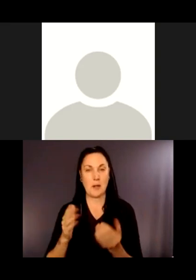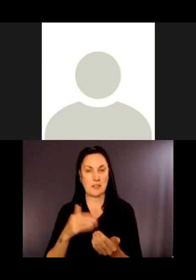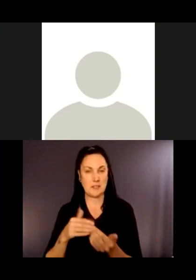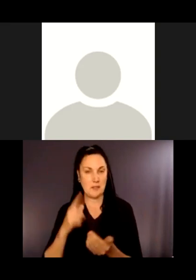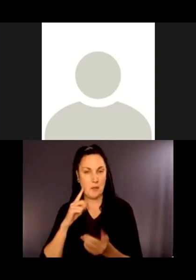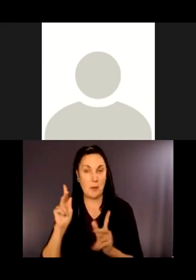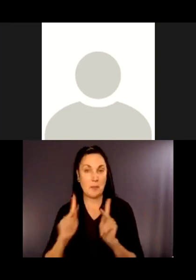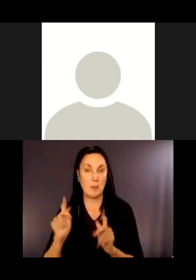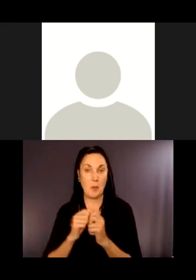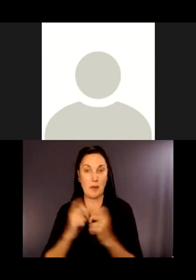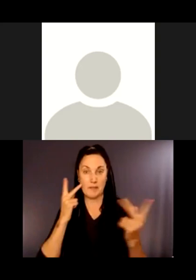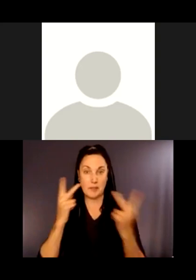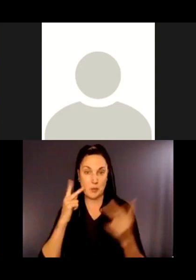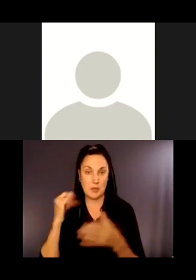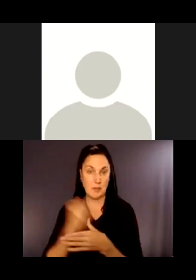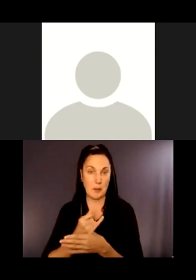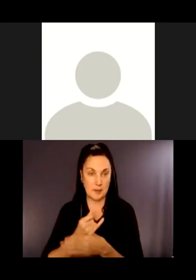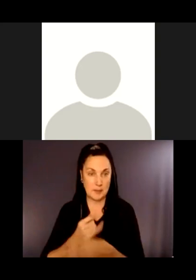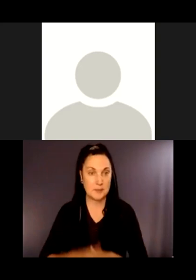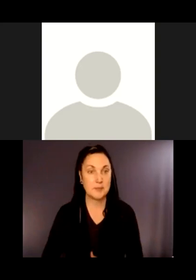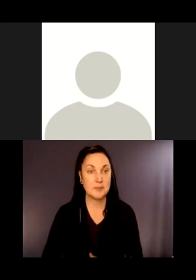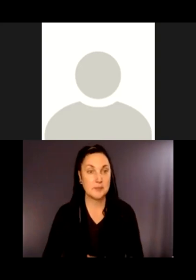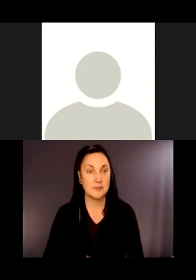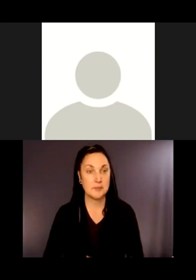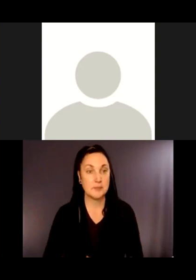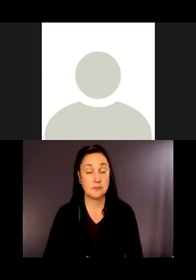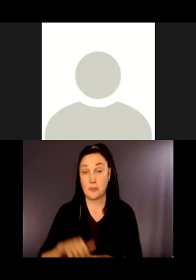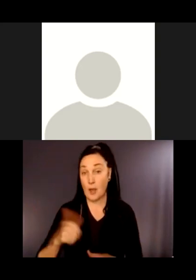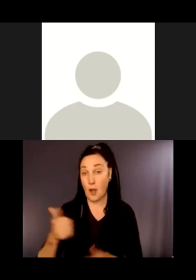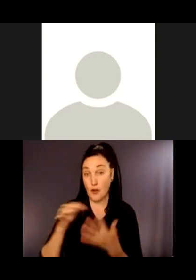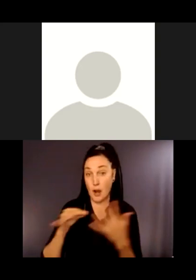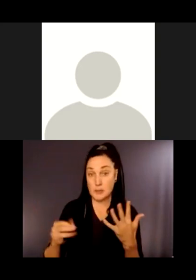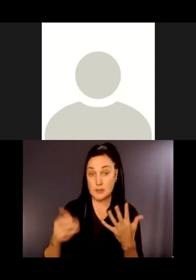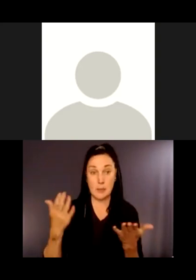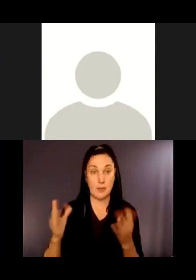All right, so another option would be to put a bigger kiosk with more information at the trailhead.